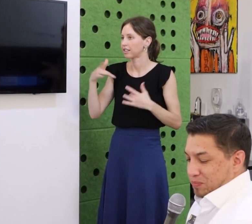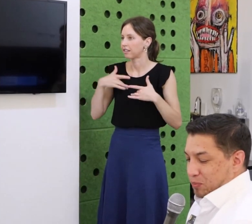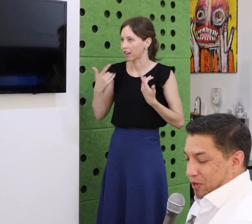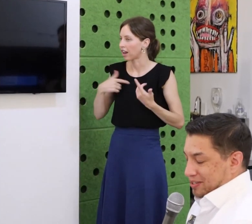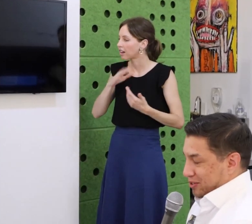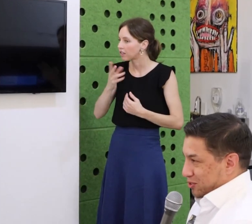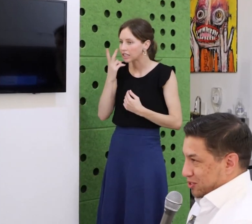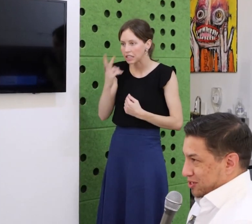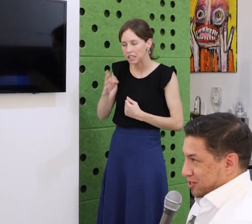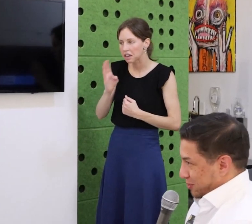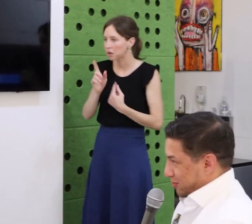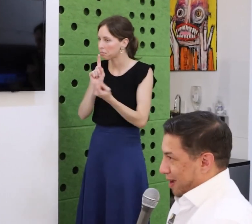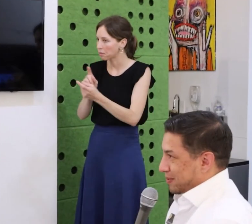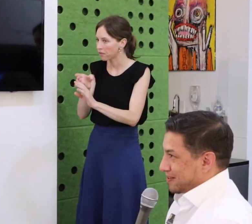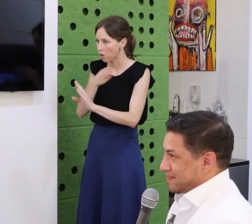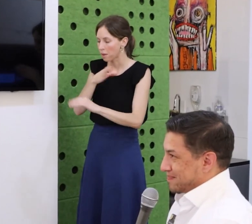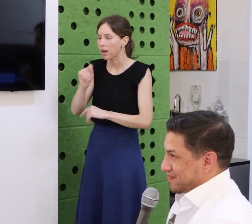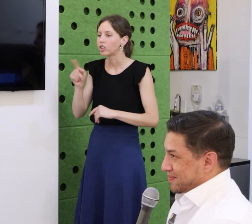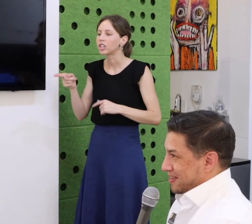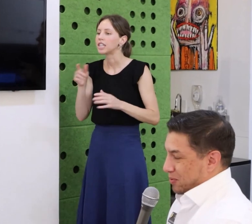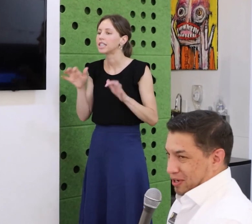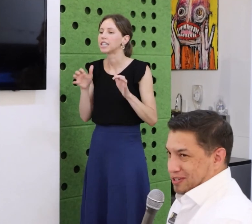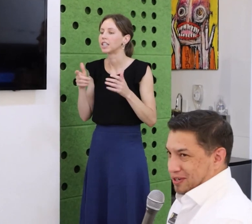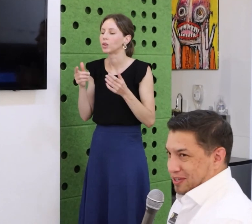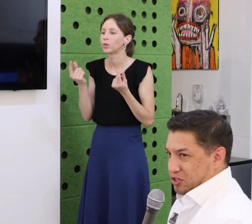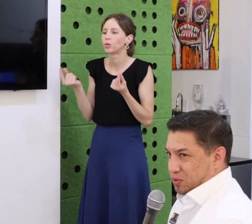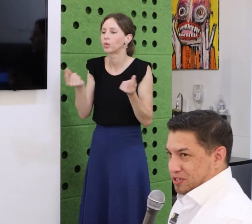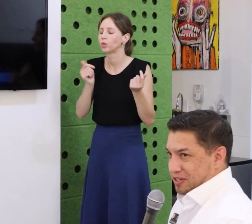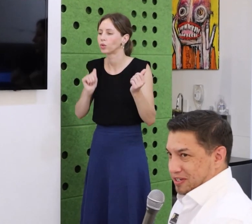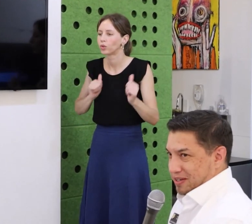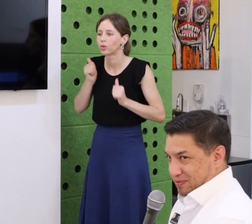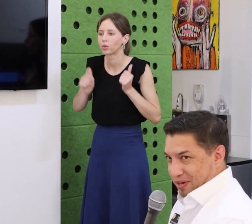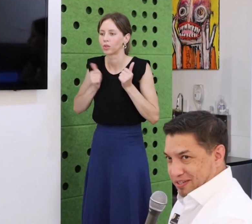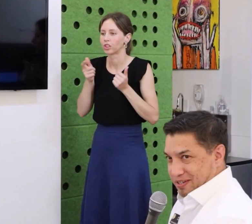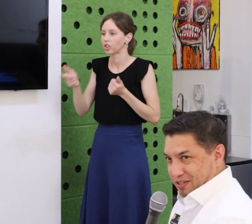of this community has the right to a life that is happy,